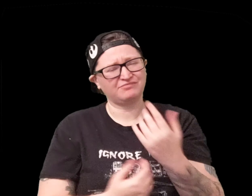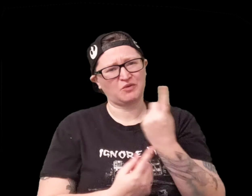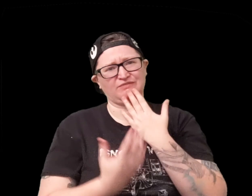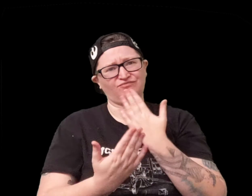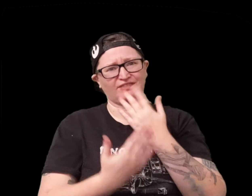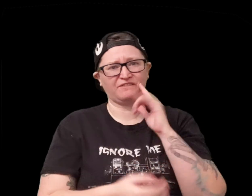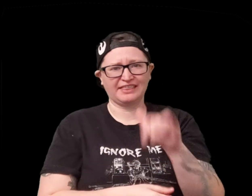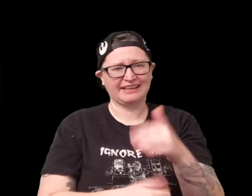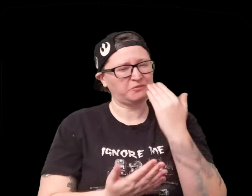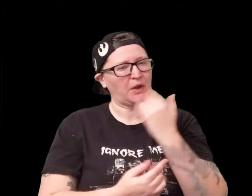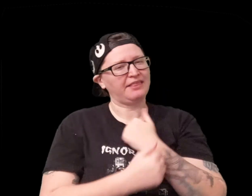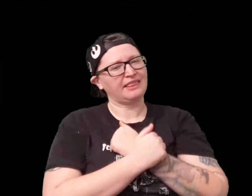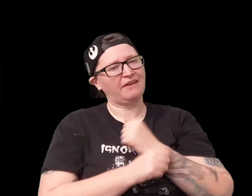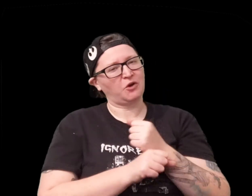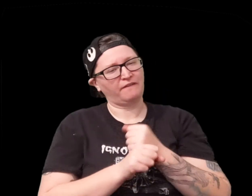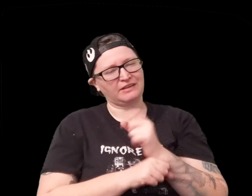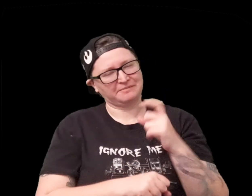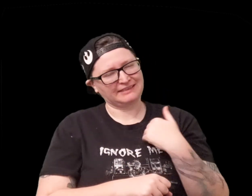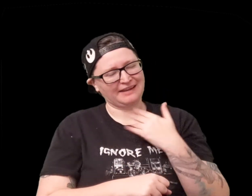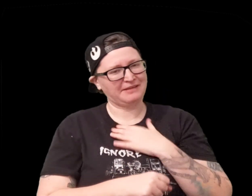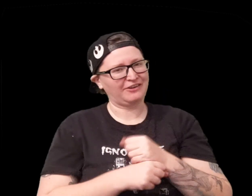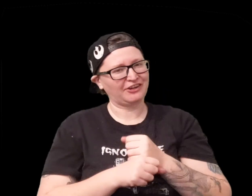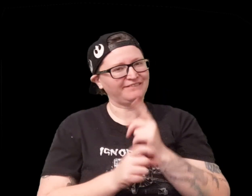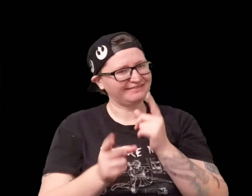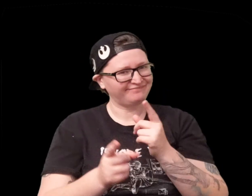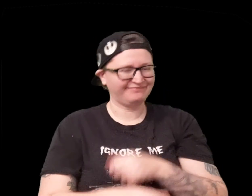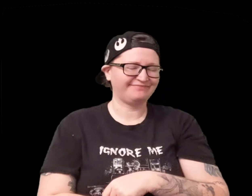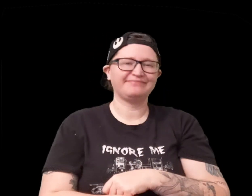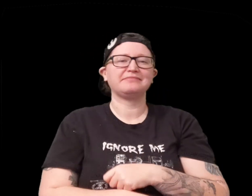appreciate that thank you so much for that you know that I love coffee i gotta have my coffee